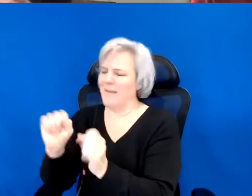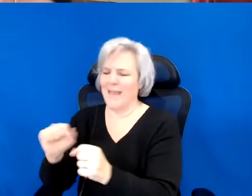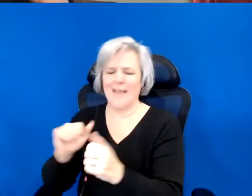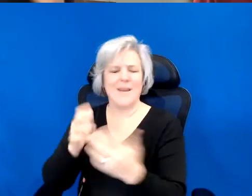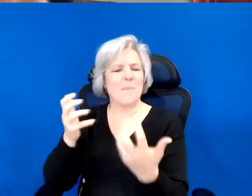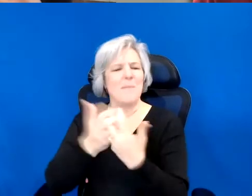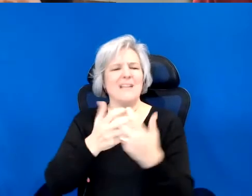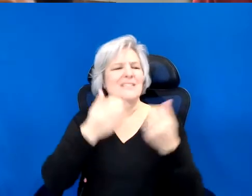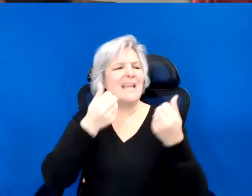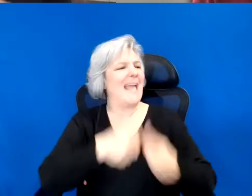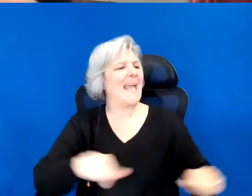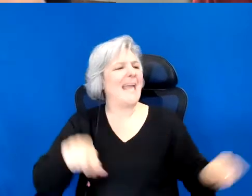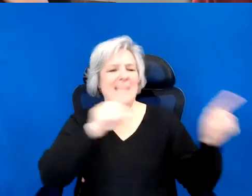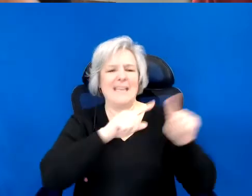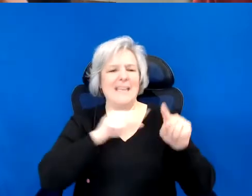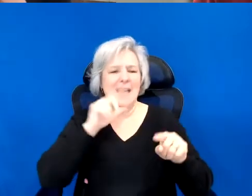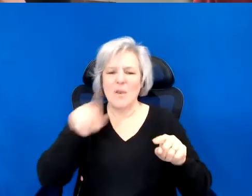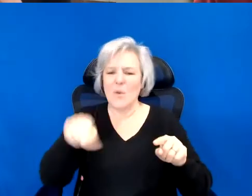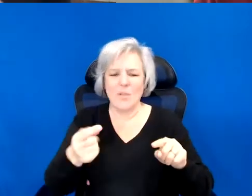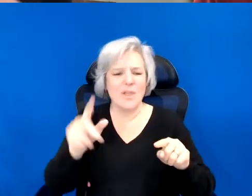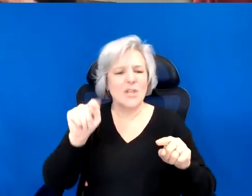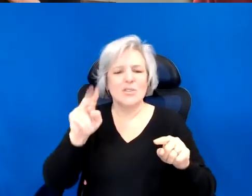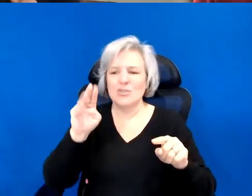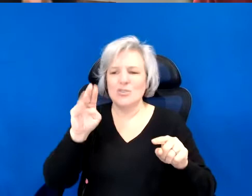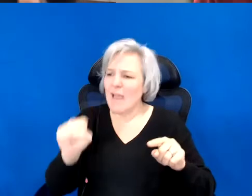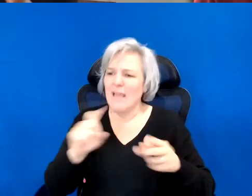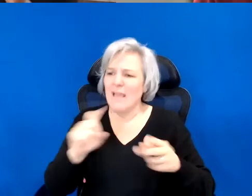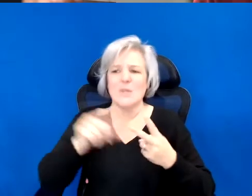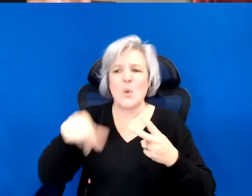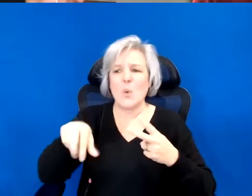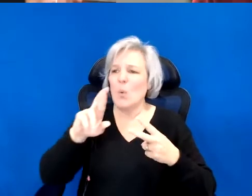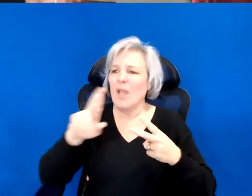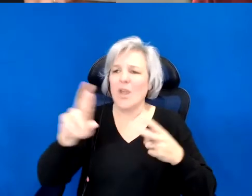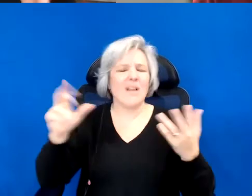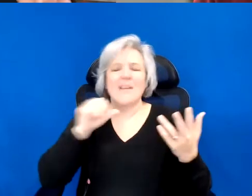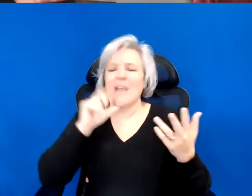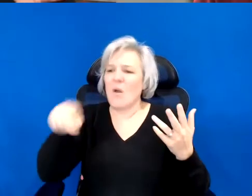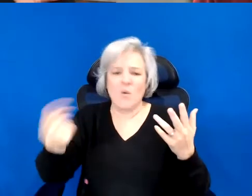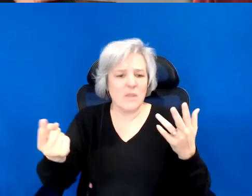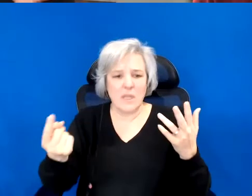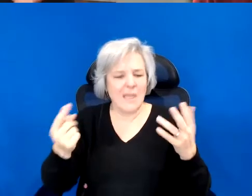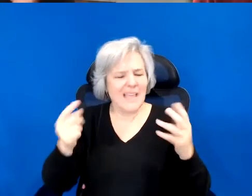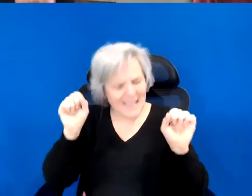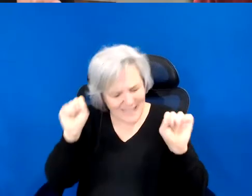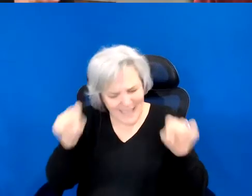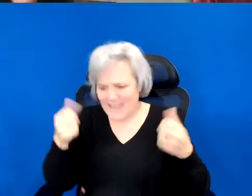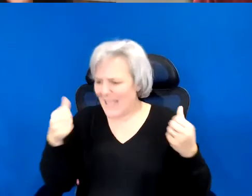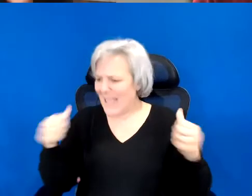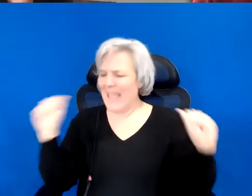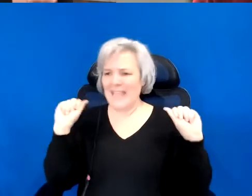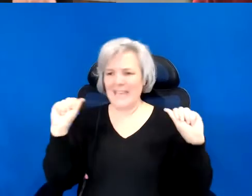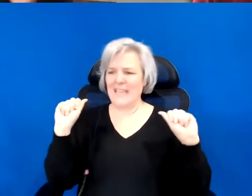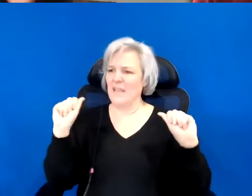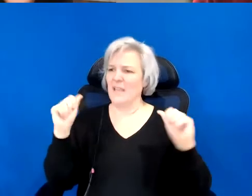necessarily trends, or not necessarily queer. But can be put to you examining, and visualizing,